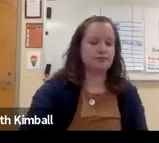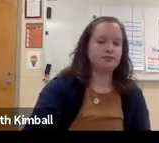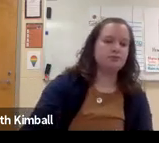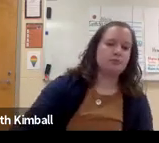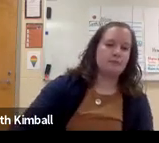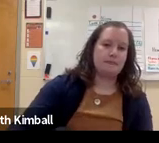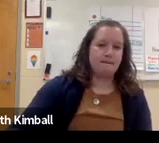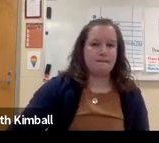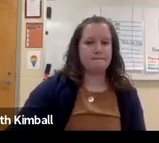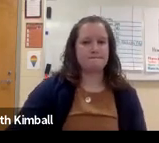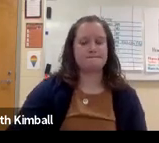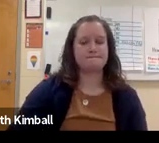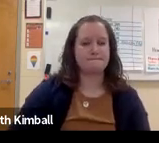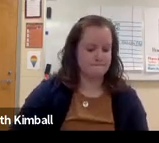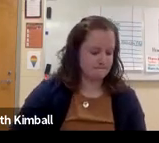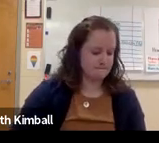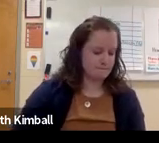we've kind of backpedaled to give them the training that they need.